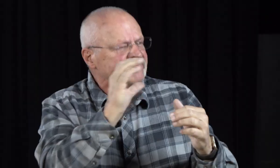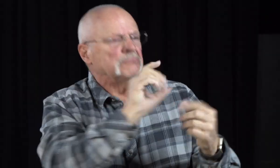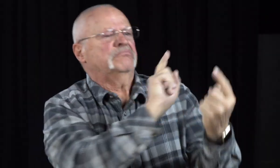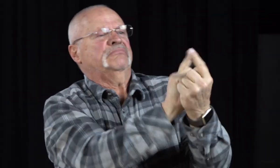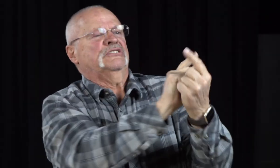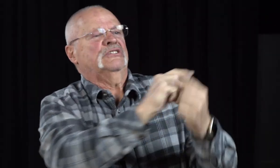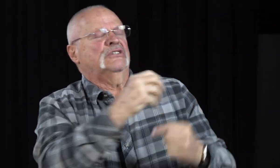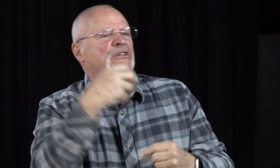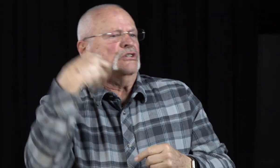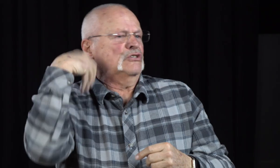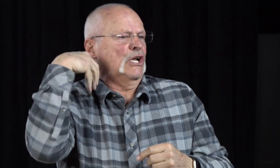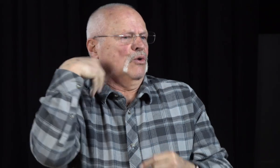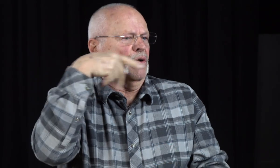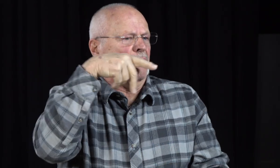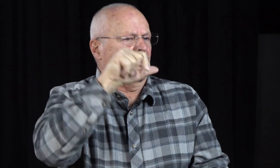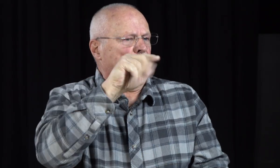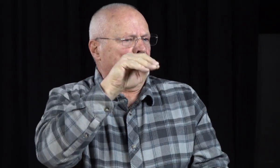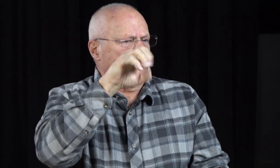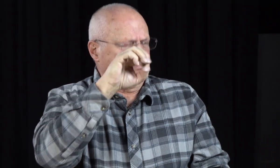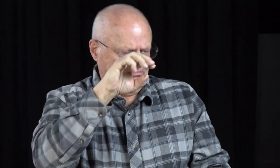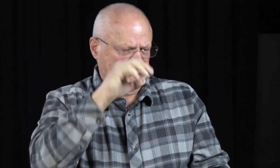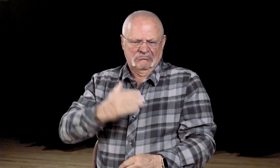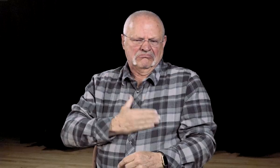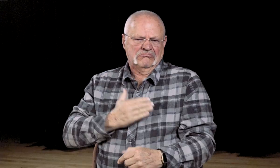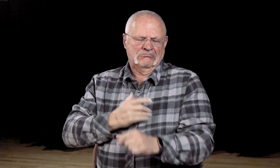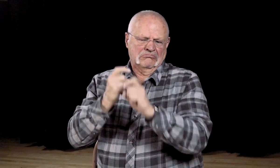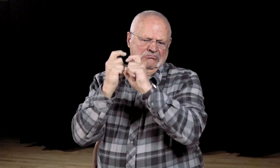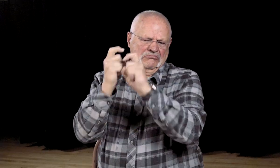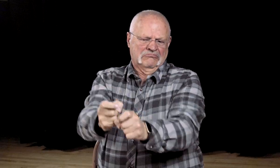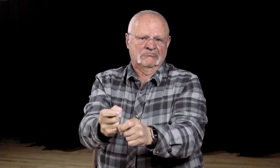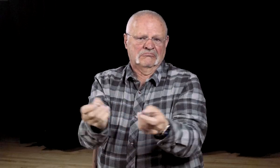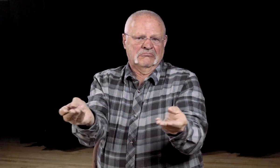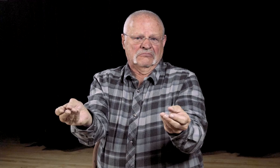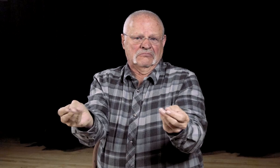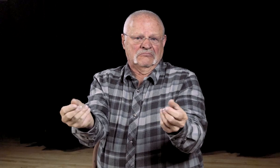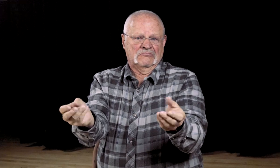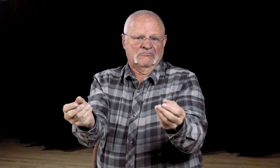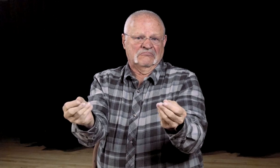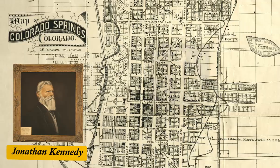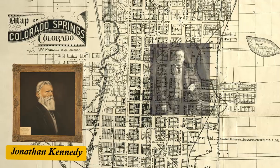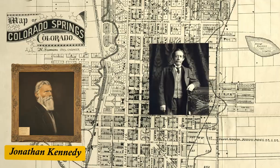a donor, met General Palmer, who was happy to donate the land.